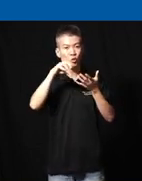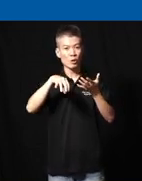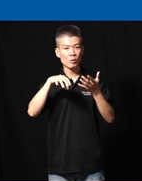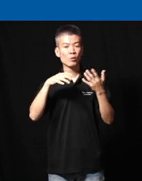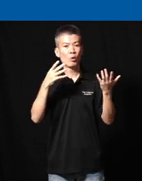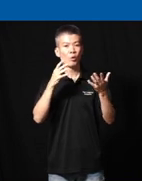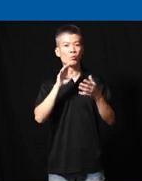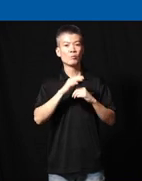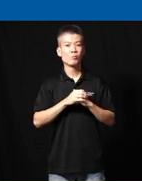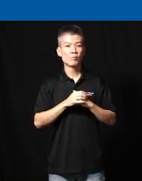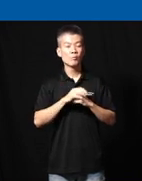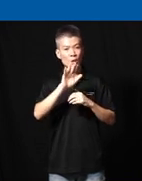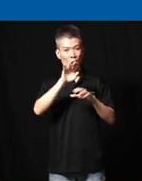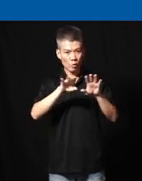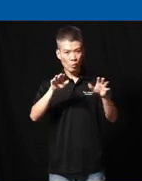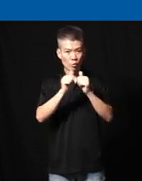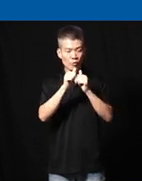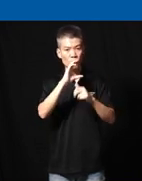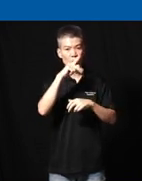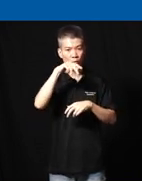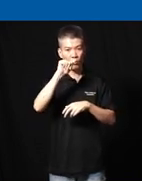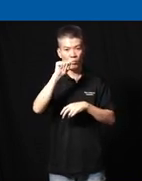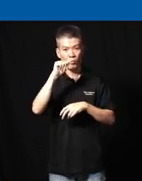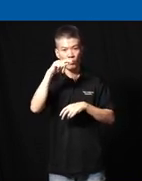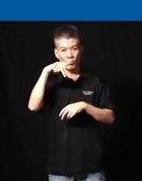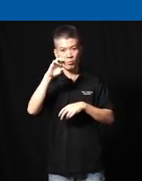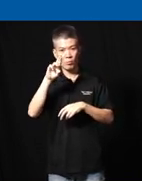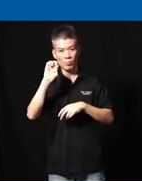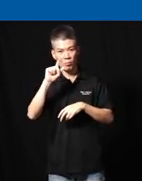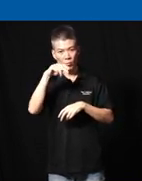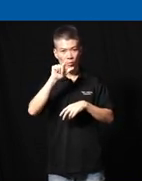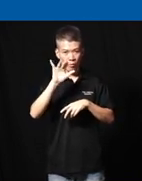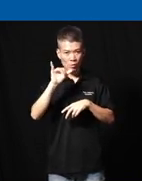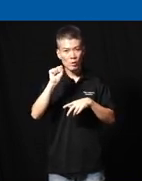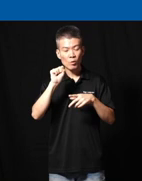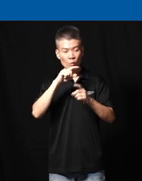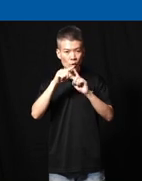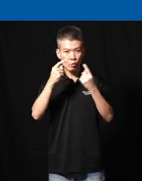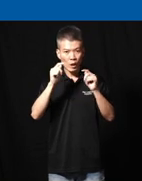are the the children with cable policy faces when they were trying to feed themselves right so when